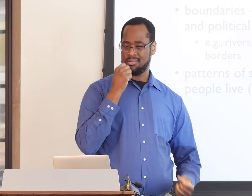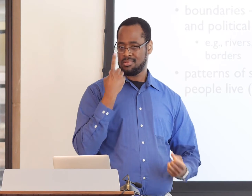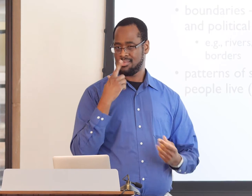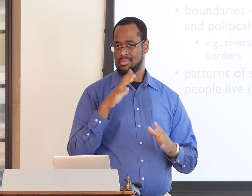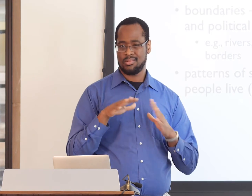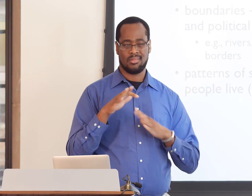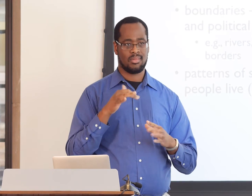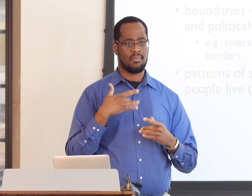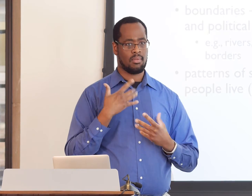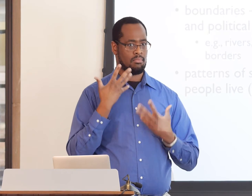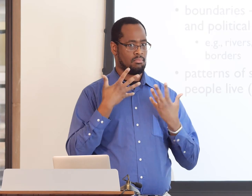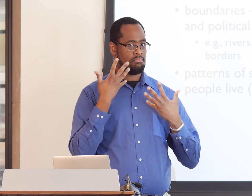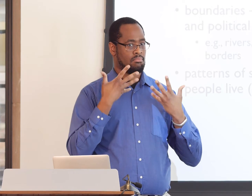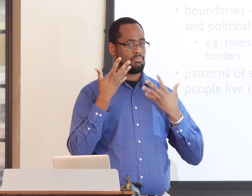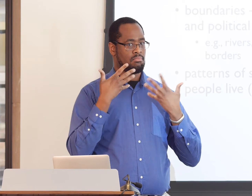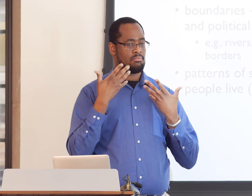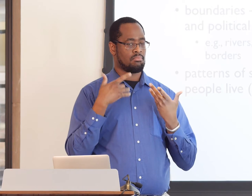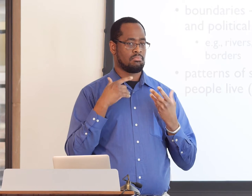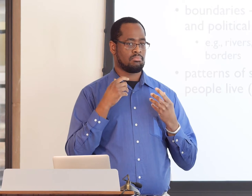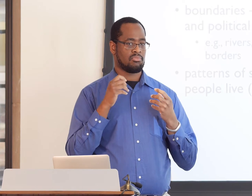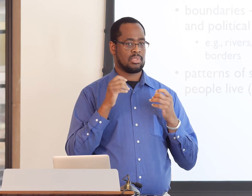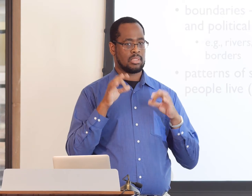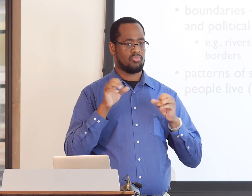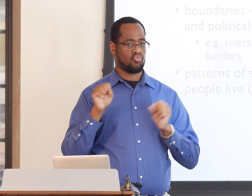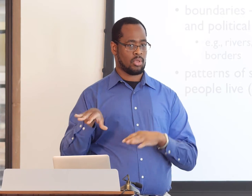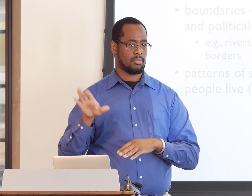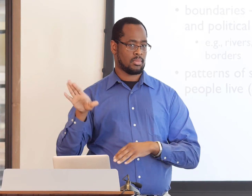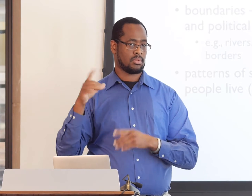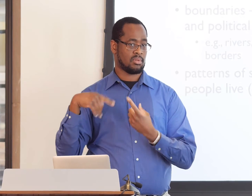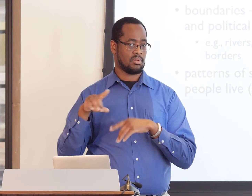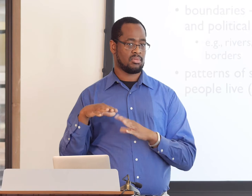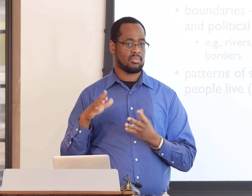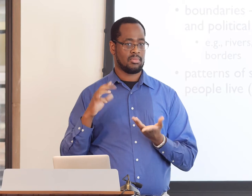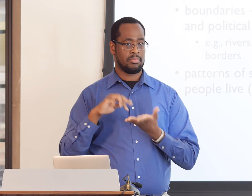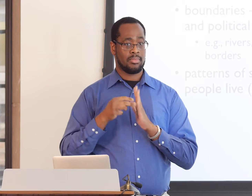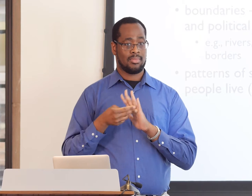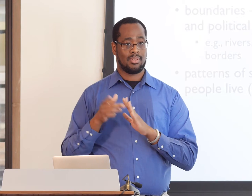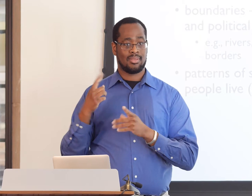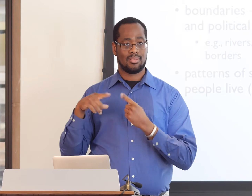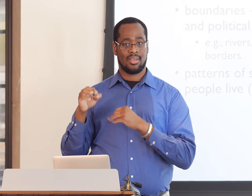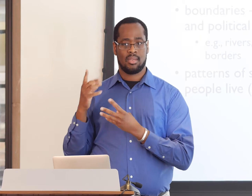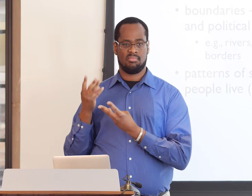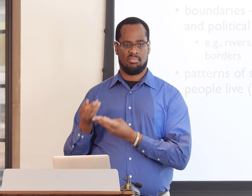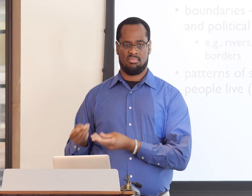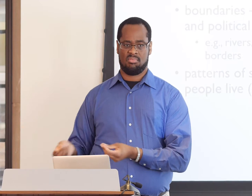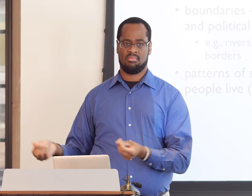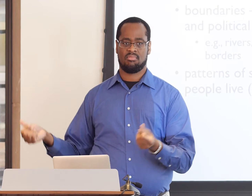a Black Deaf ASL user going into a White Deaf school and feeling ridiculed or uncomfortable